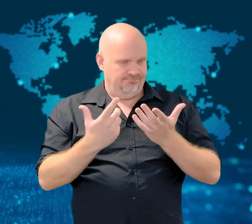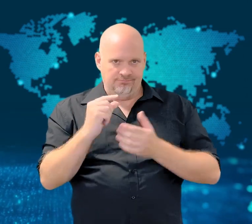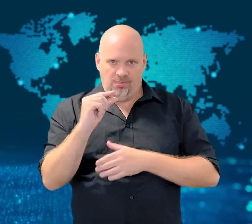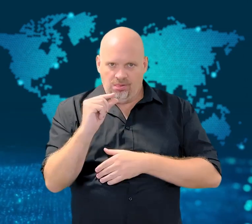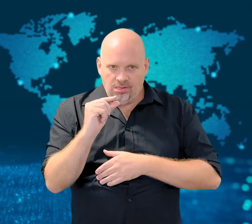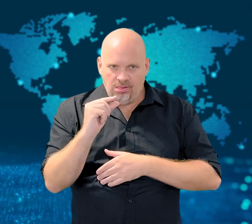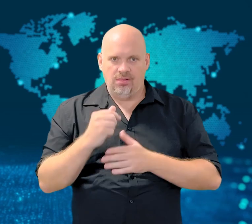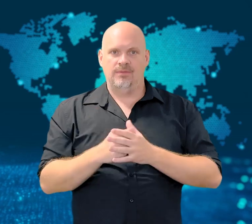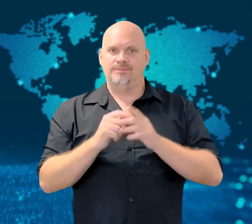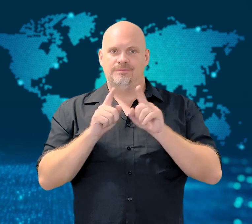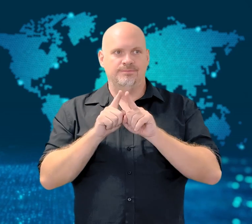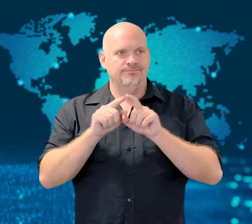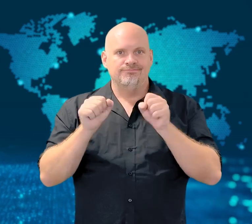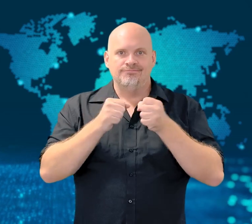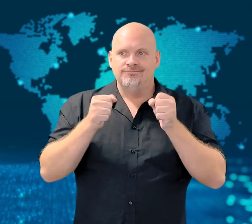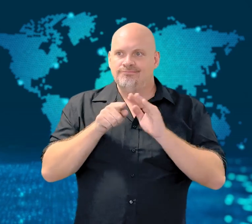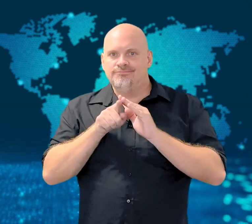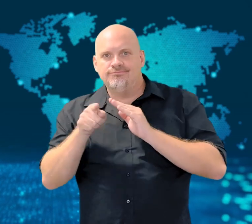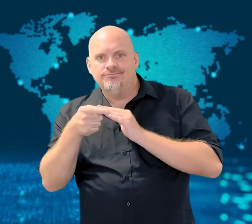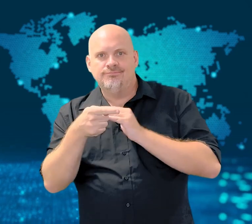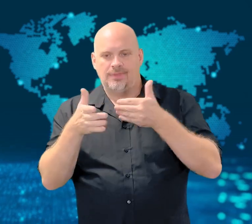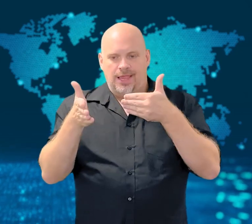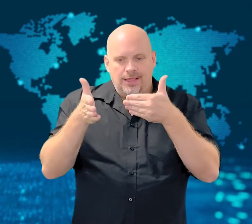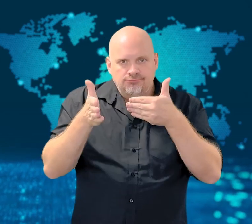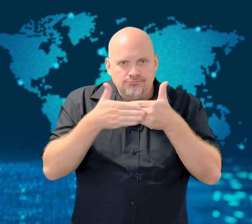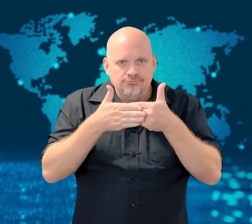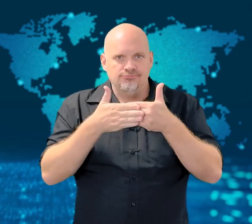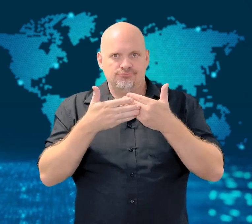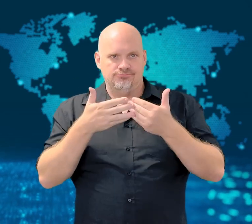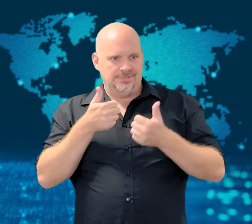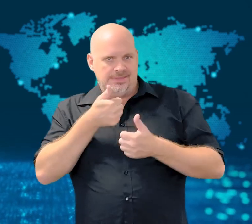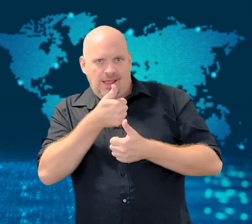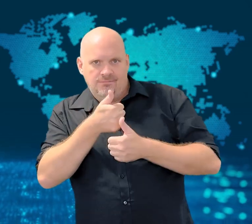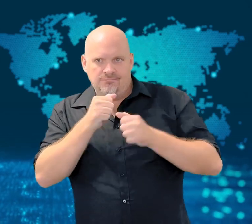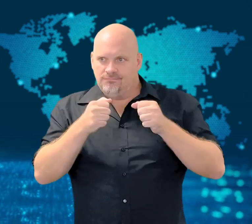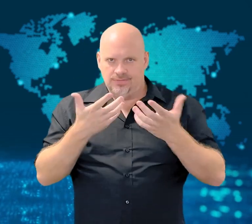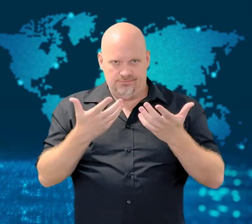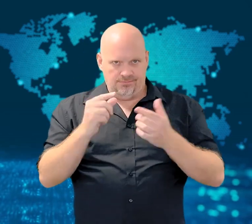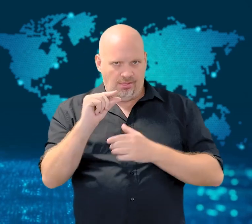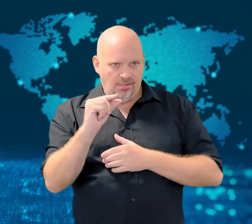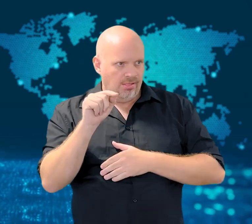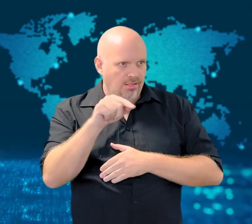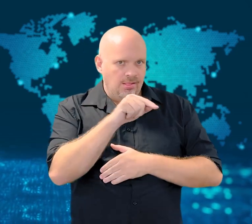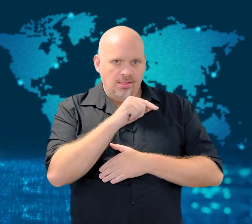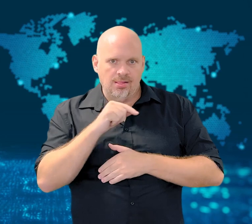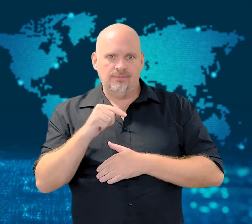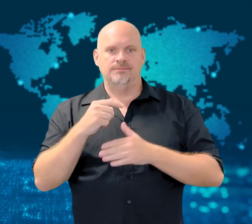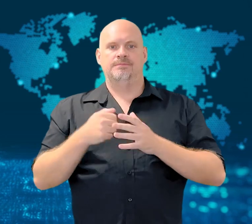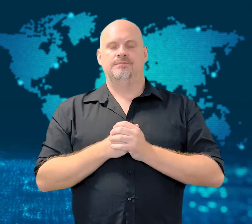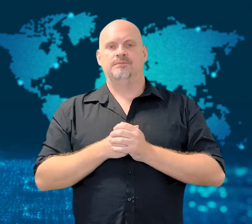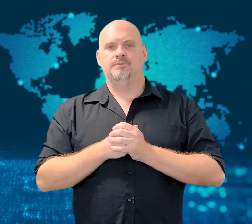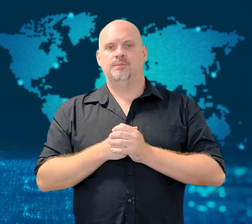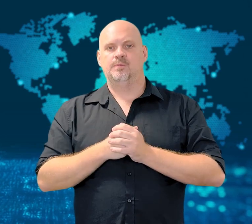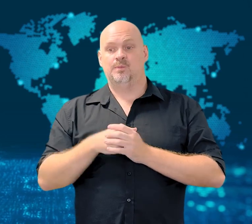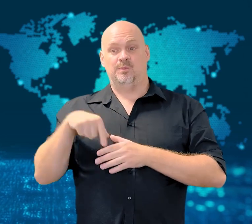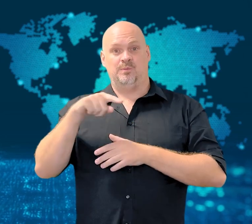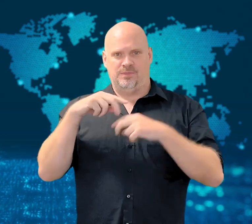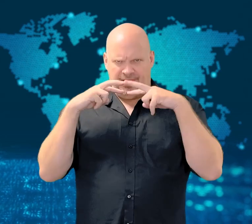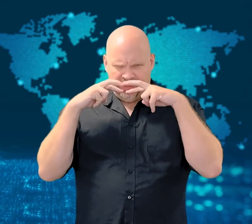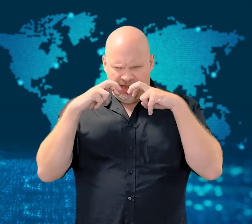and private places to change those products.